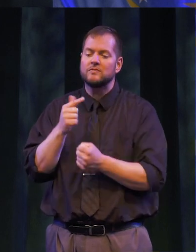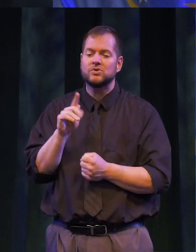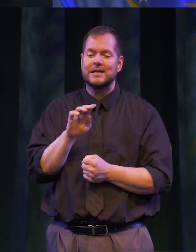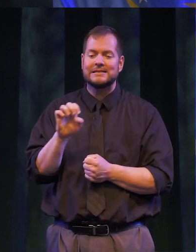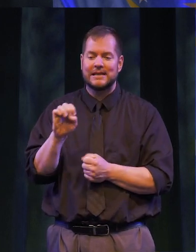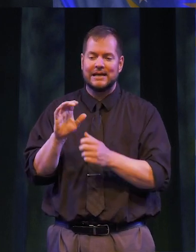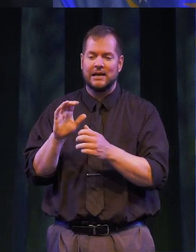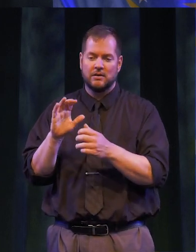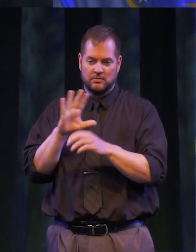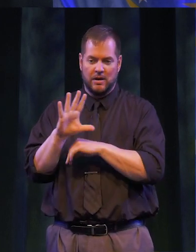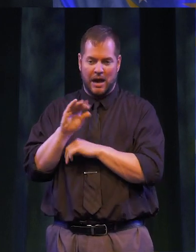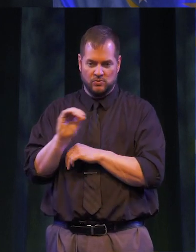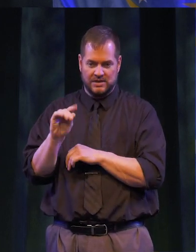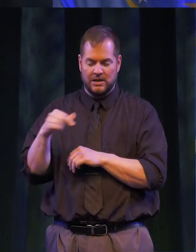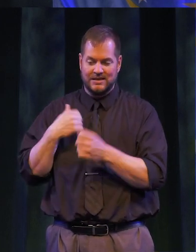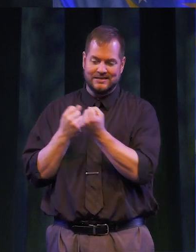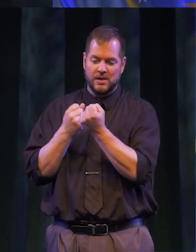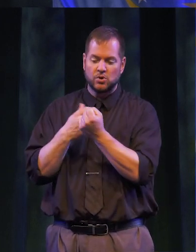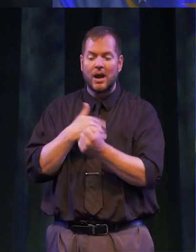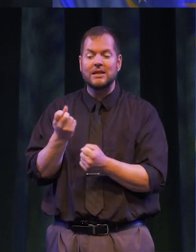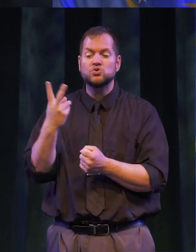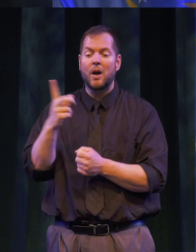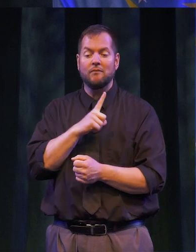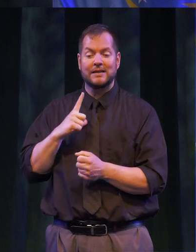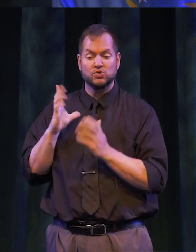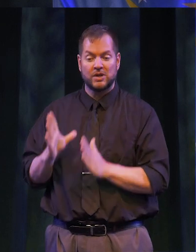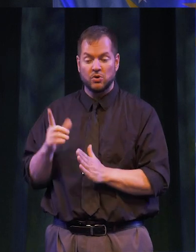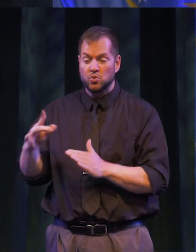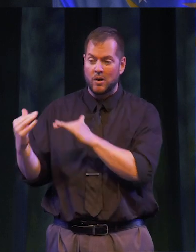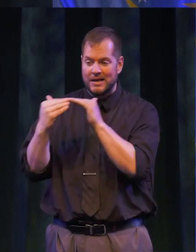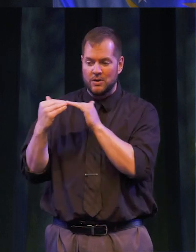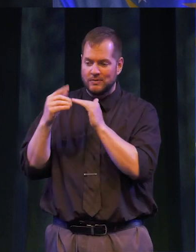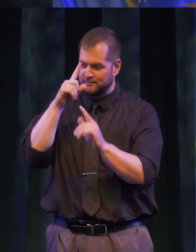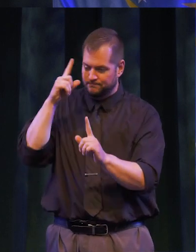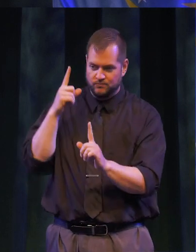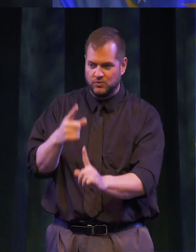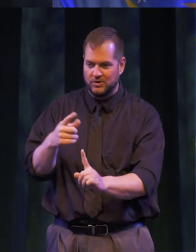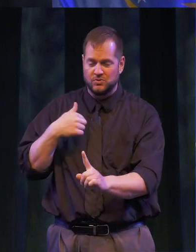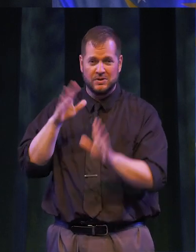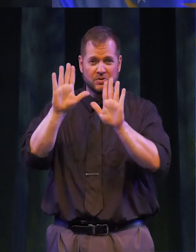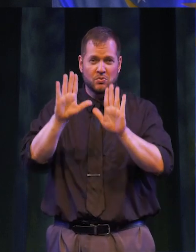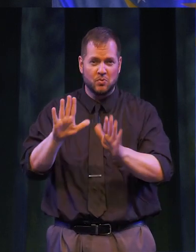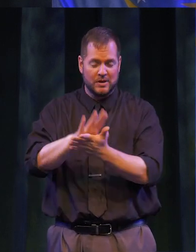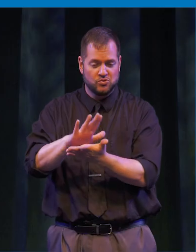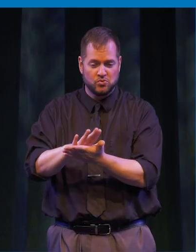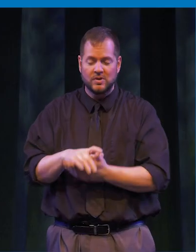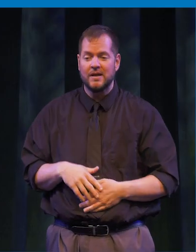THE SPONSOR OF GENESEE COMMUNITY COLLEGE, AND THE TWELVE LEGISLATORS WHO ARE EQUALLY DEDICATED TO THIS GREAT INSTITUTION.